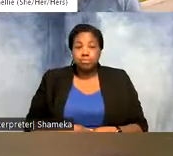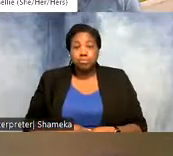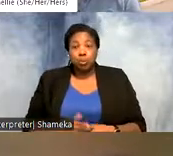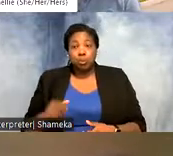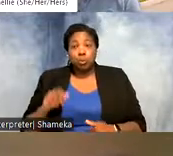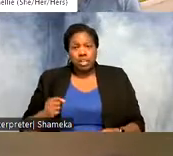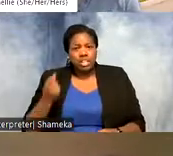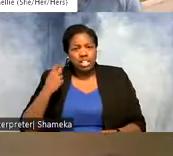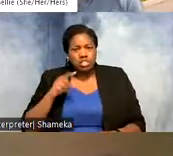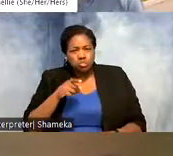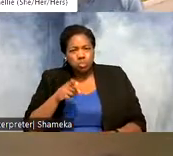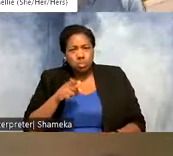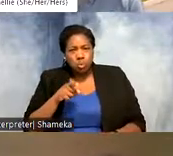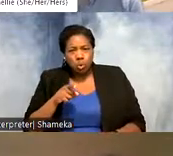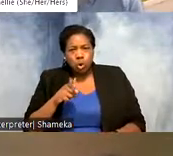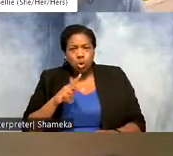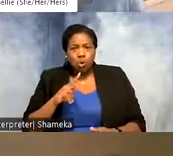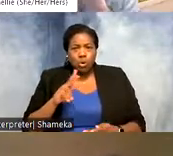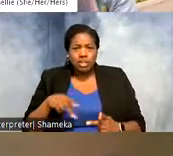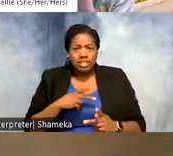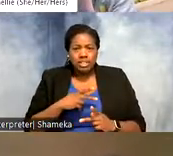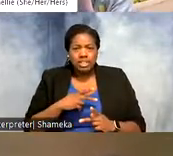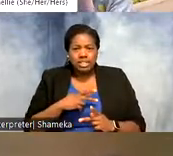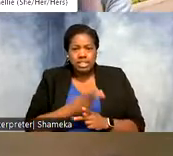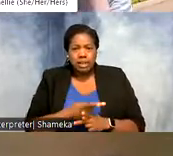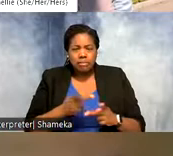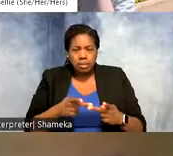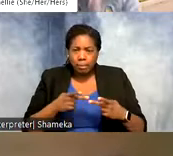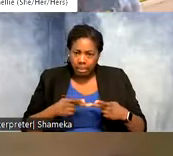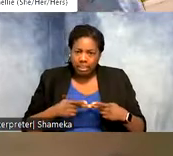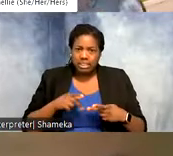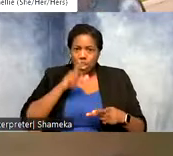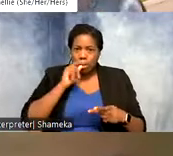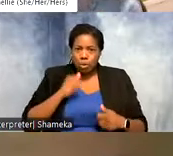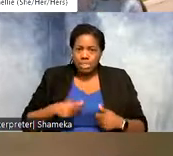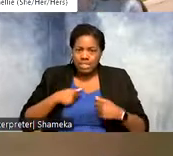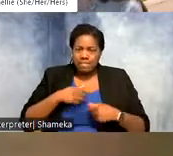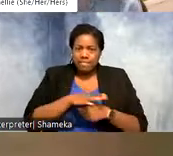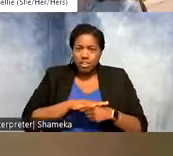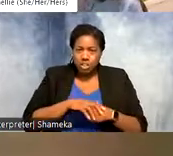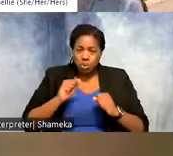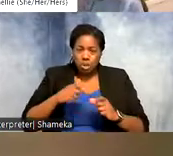key habitats the birds are using, so it's possible even to zoom in on some points and then you could